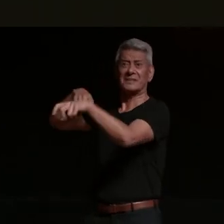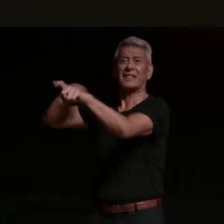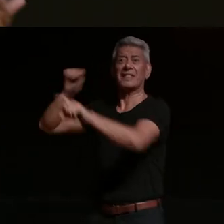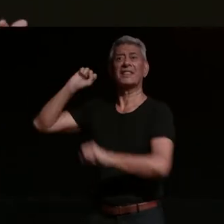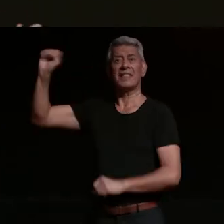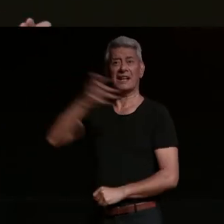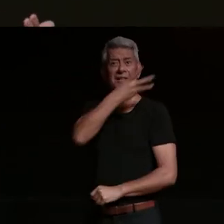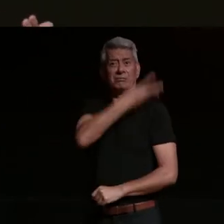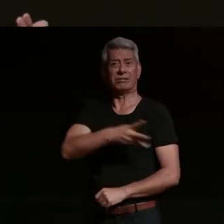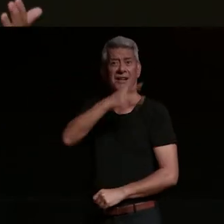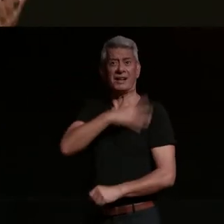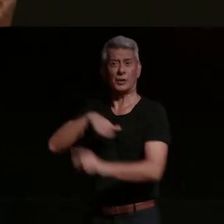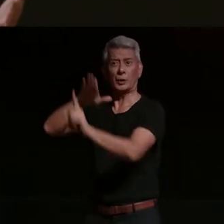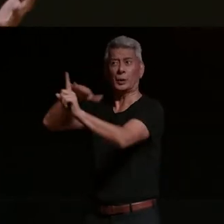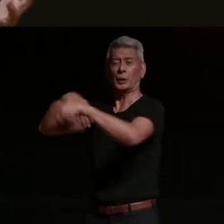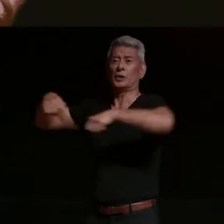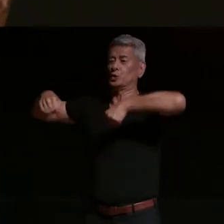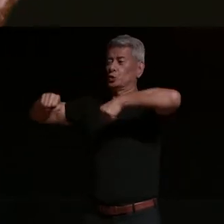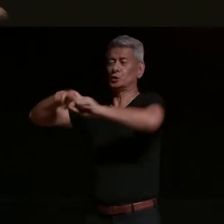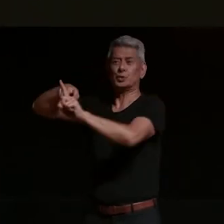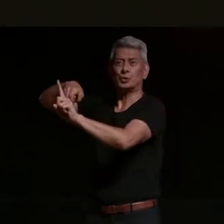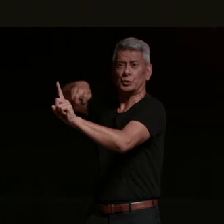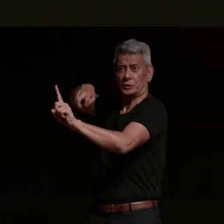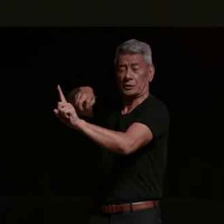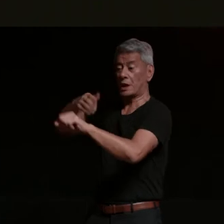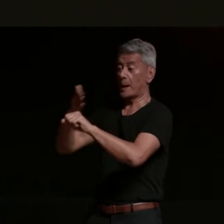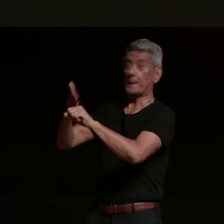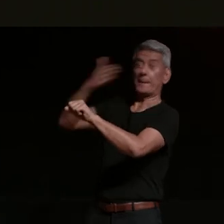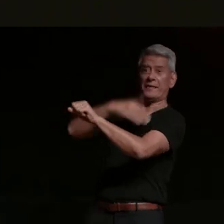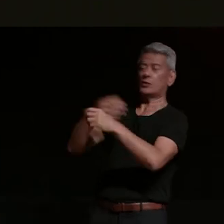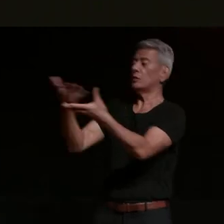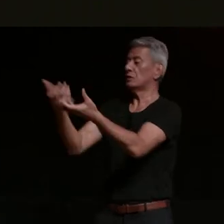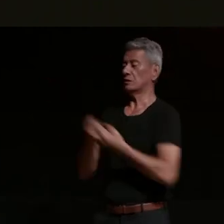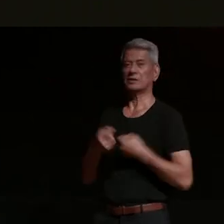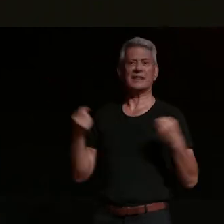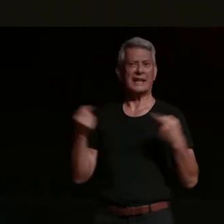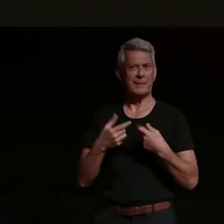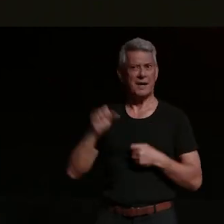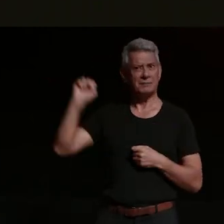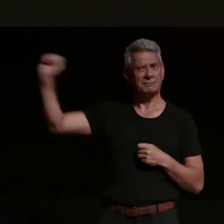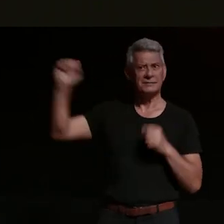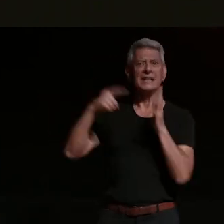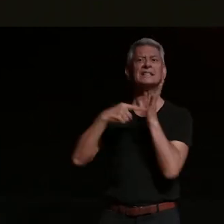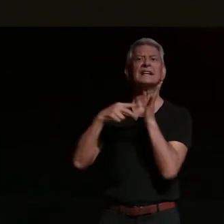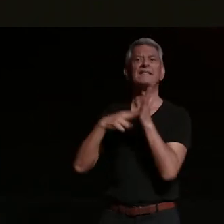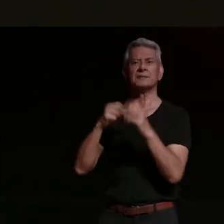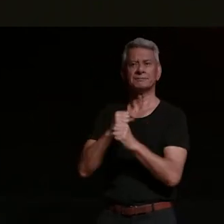but just before we went there i got a email from a um tv production company and i thought it's a bit